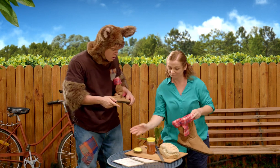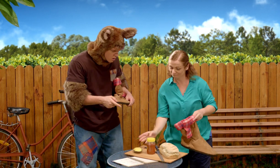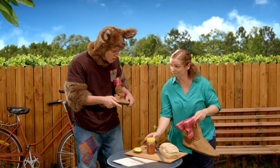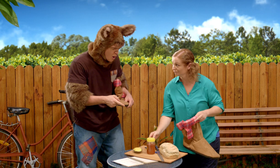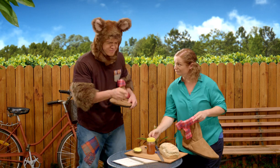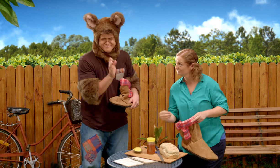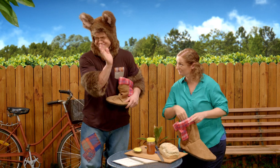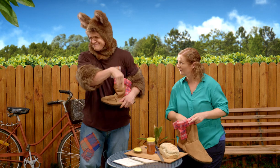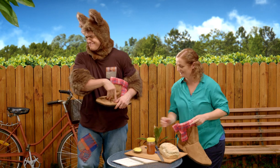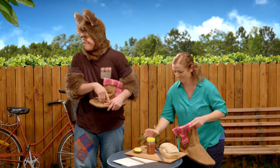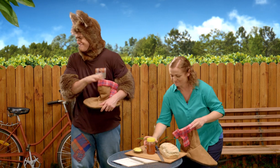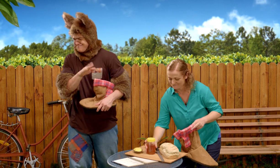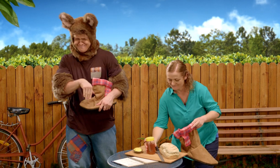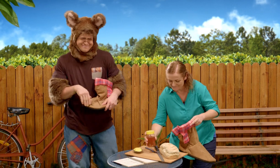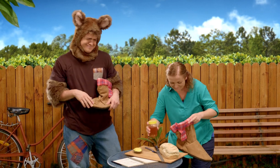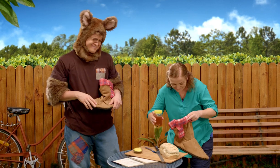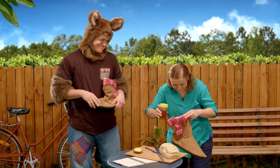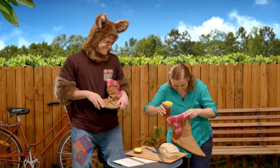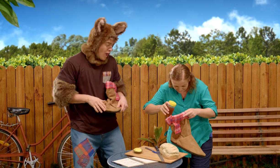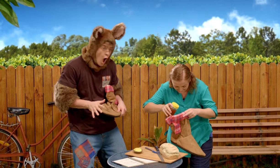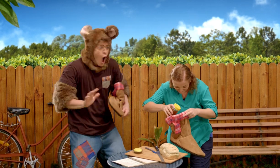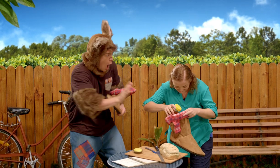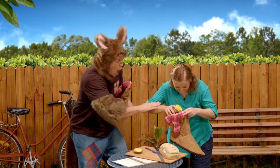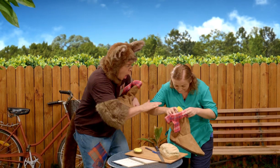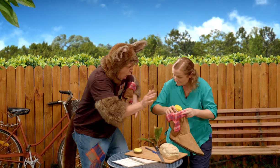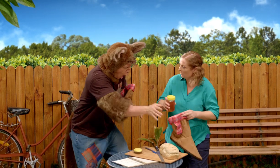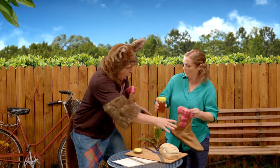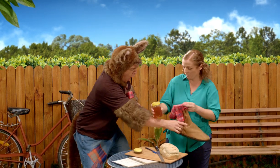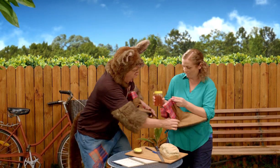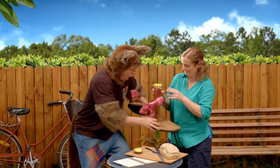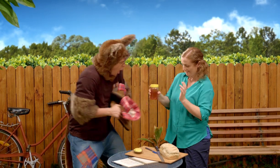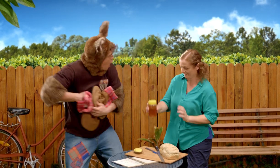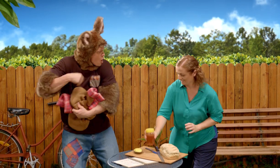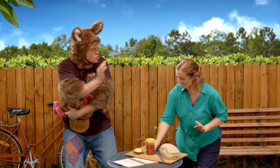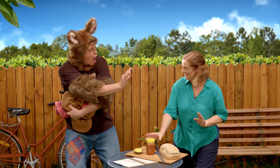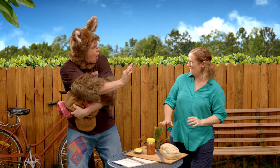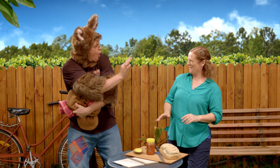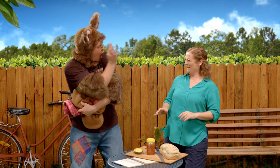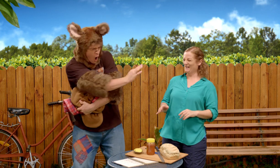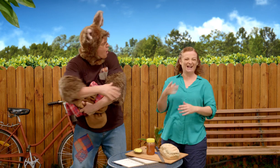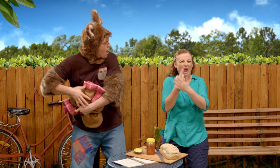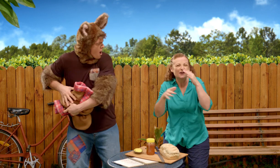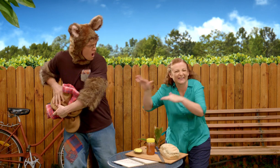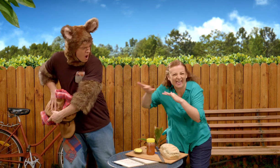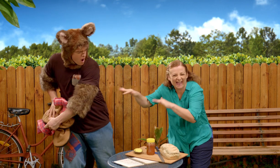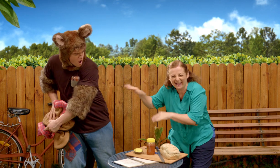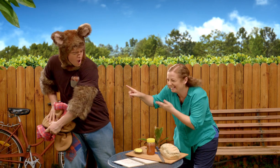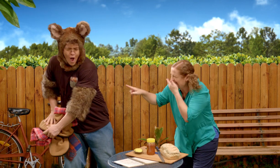in the boot. Haha! Sally, no! Haha!!